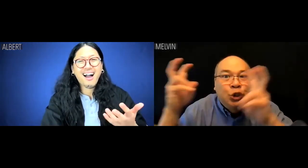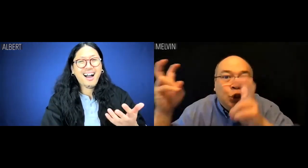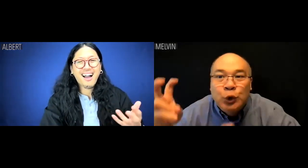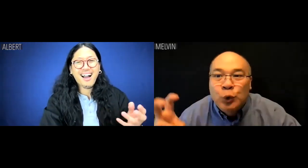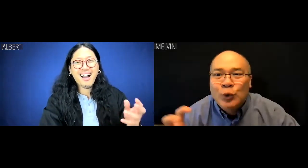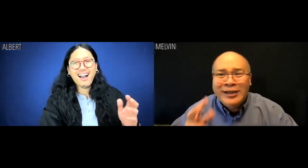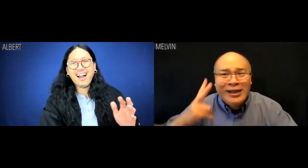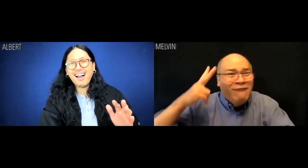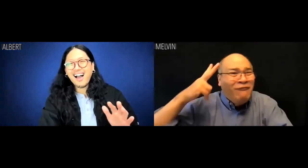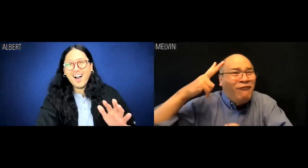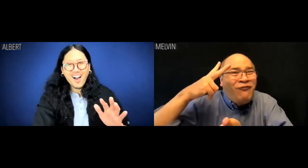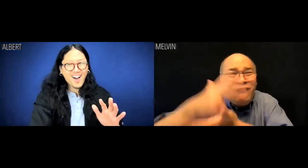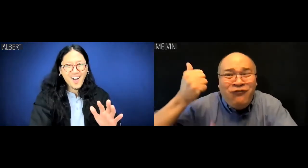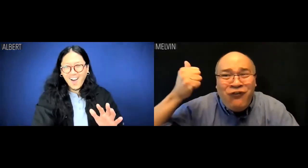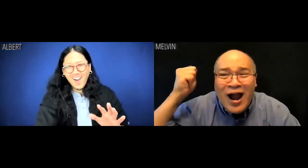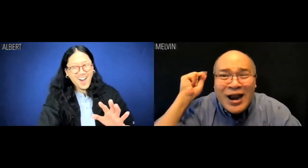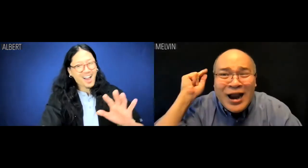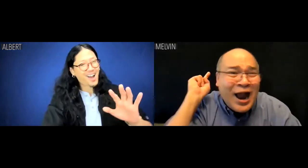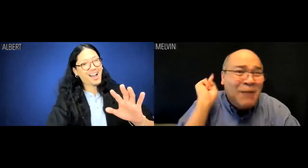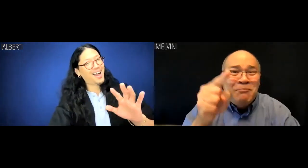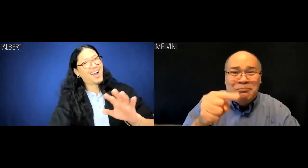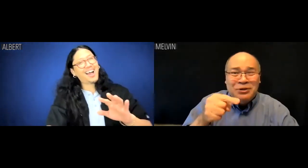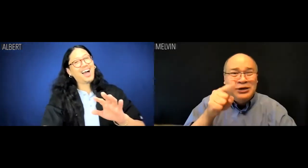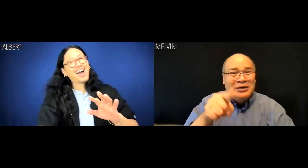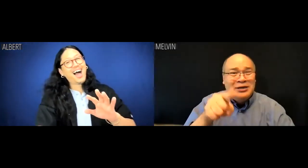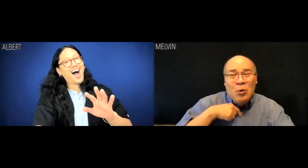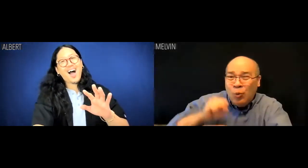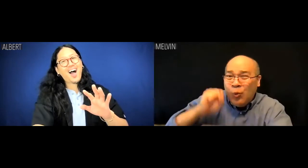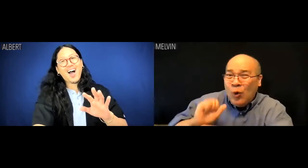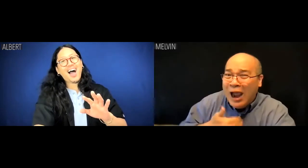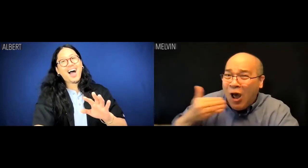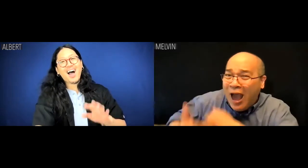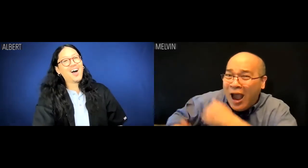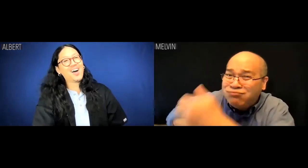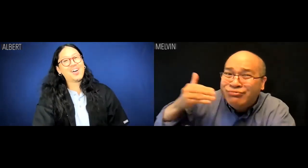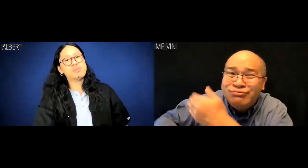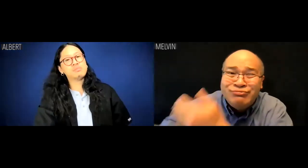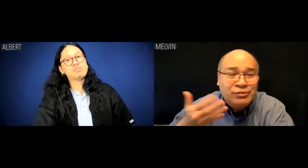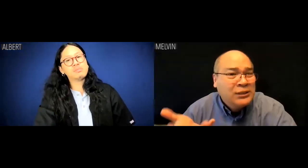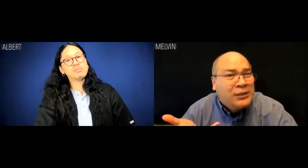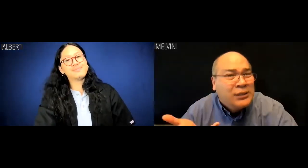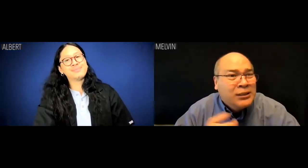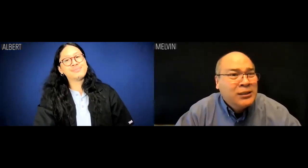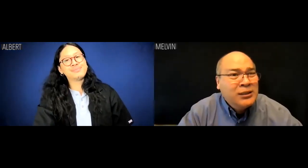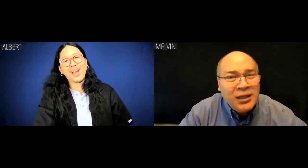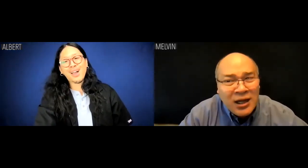Are fucking it up for the rest of us who just want to live our lives.